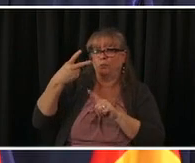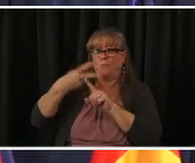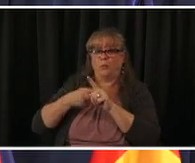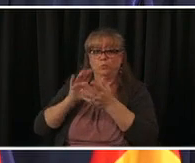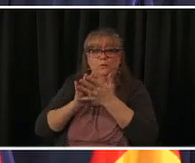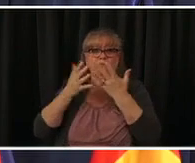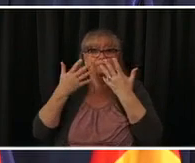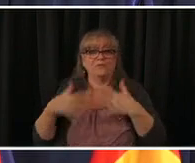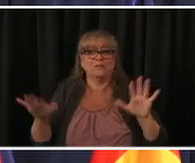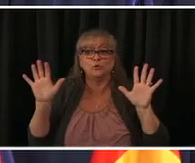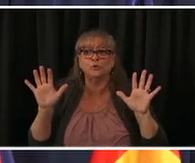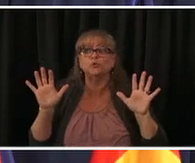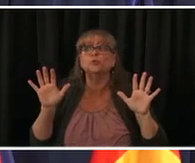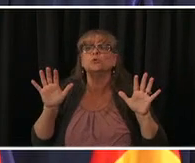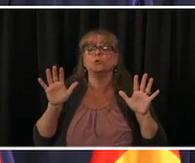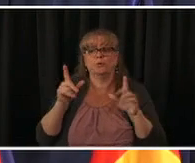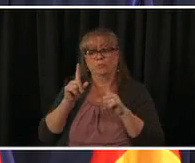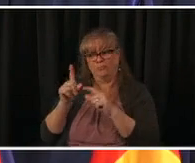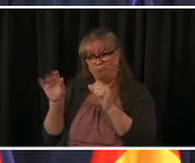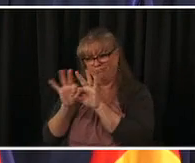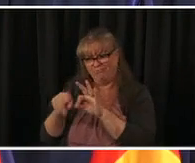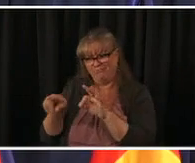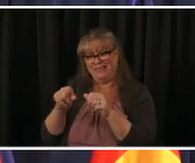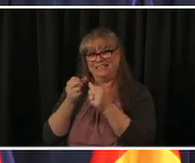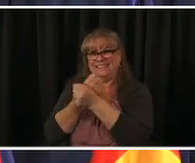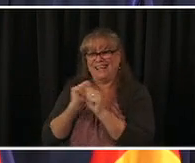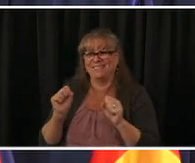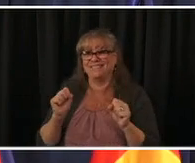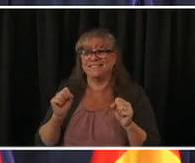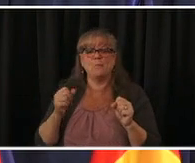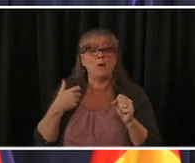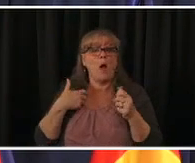a safe way that doesn't interrupt the return in person learning did you have a follow-up question